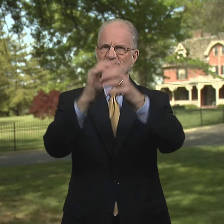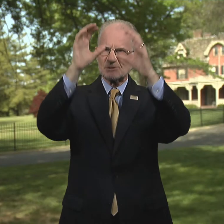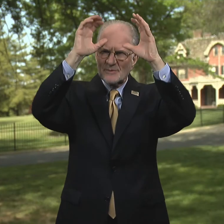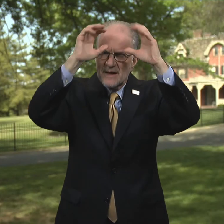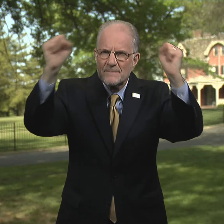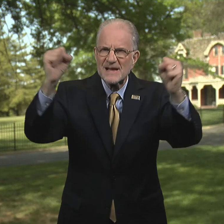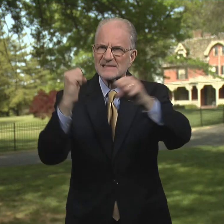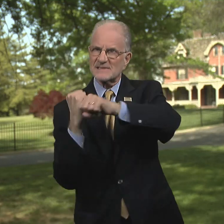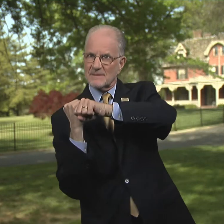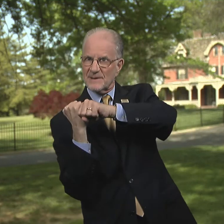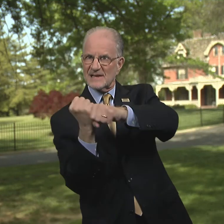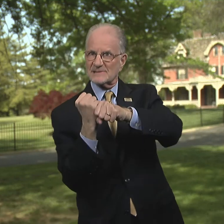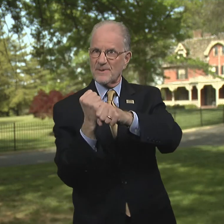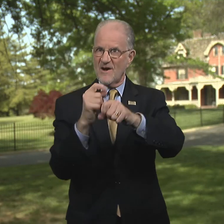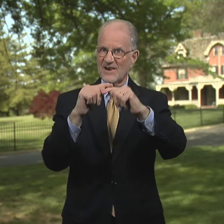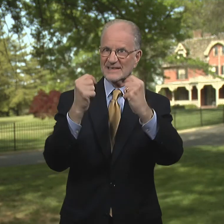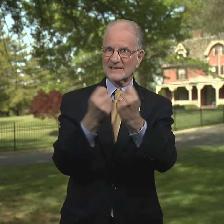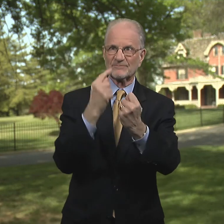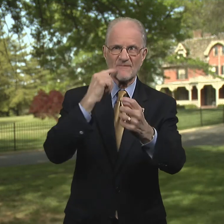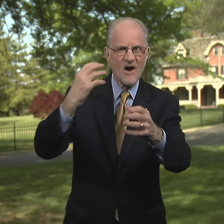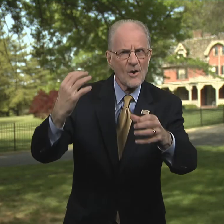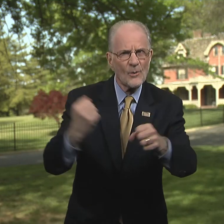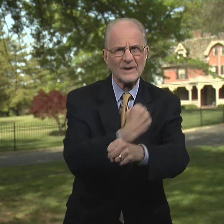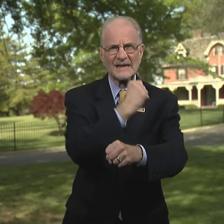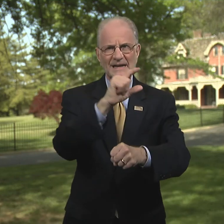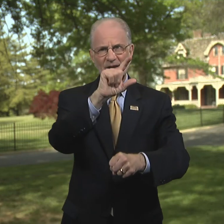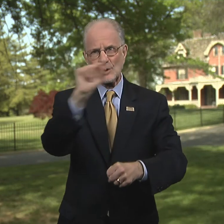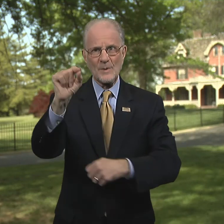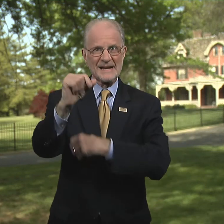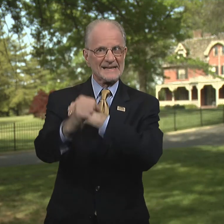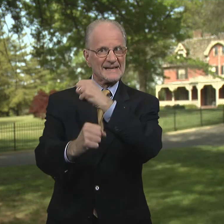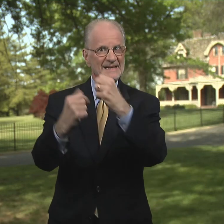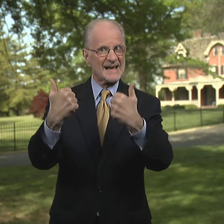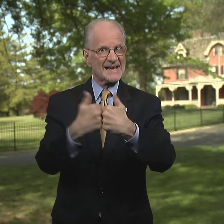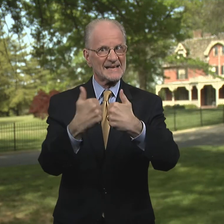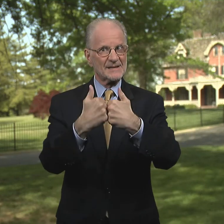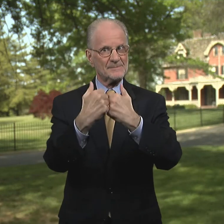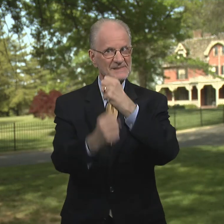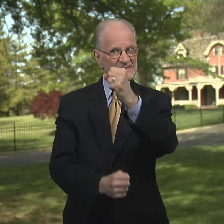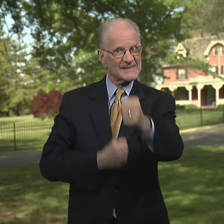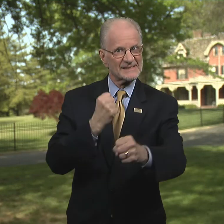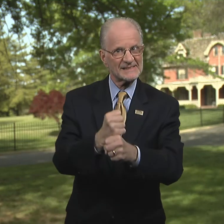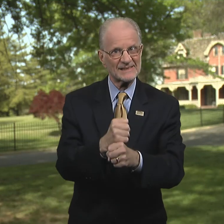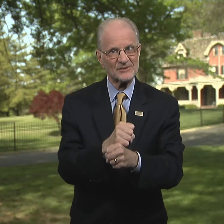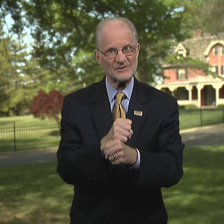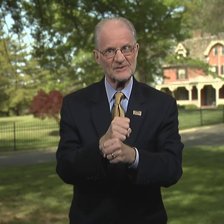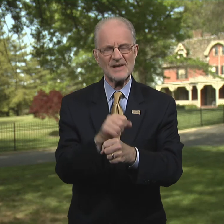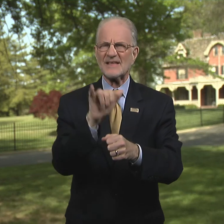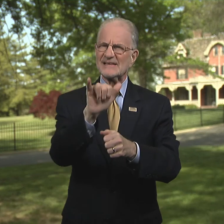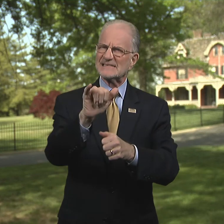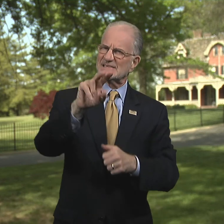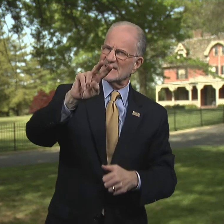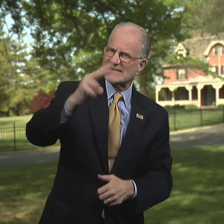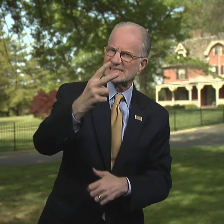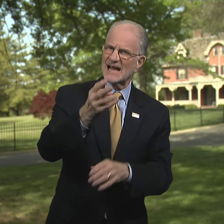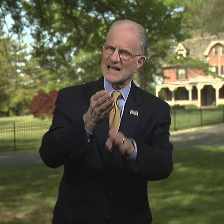Congratulations to the Bison Baseball team for winning 20 games this season!